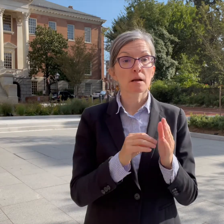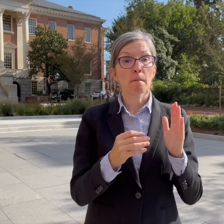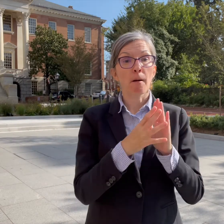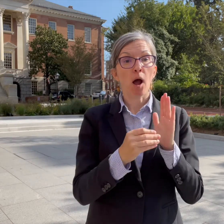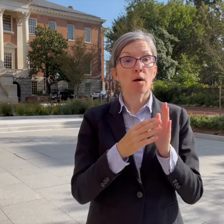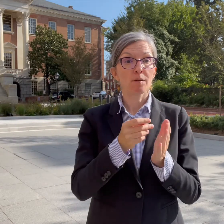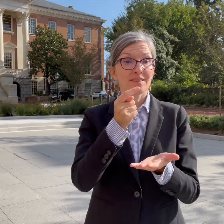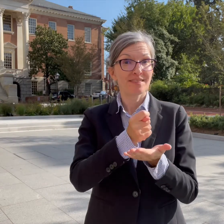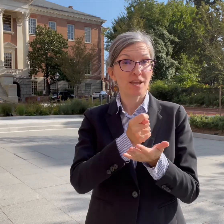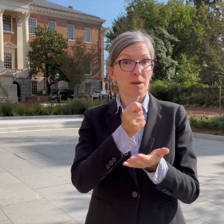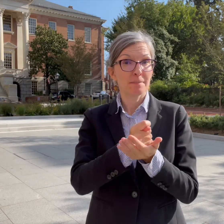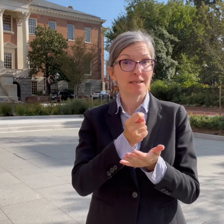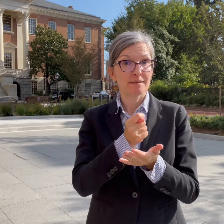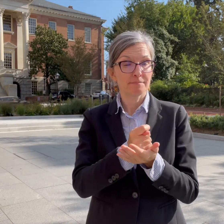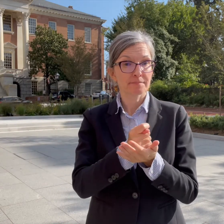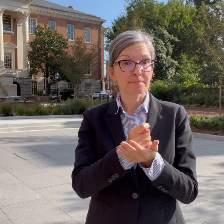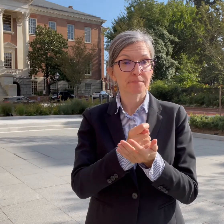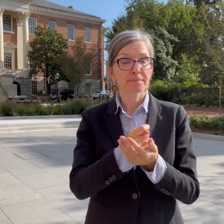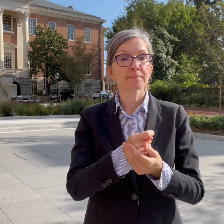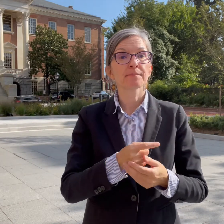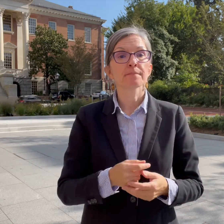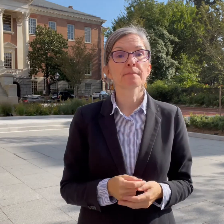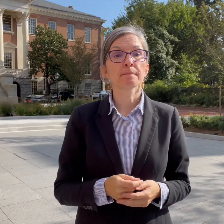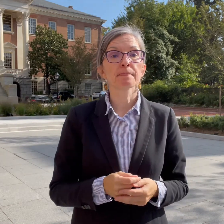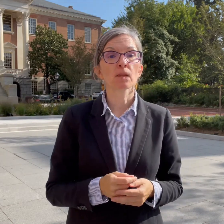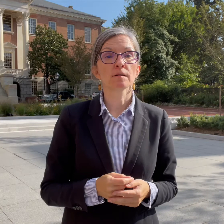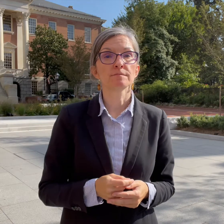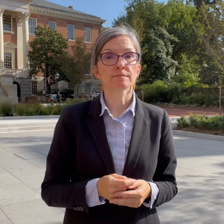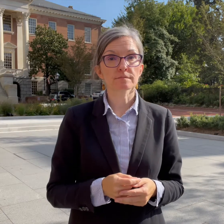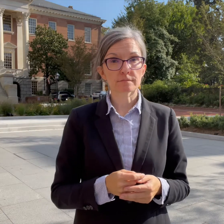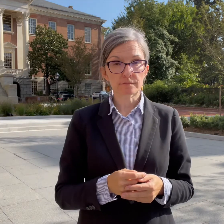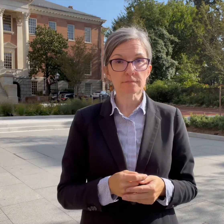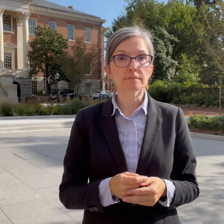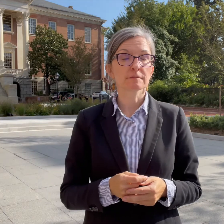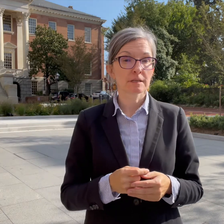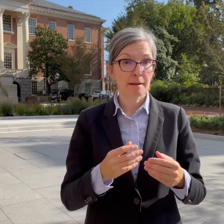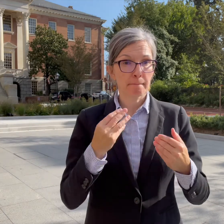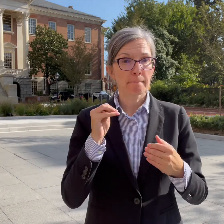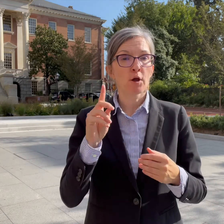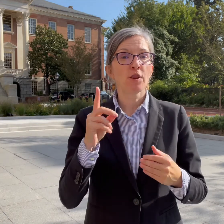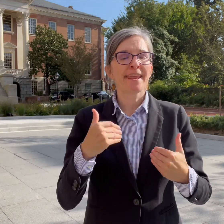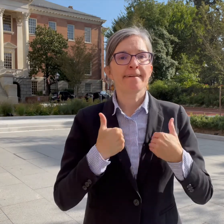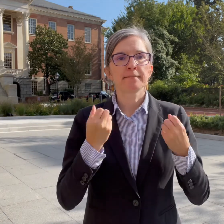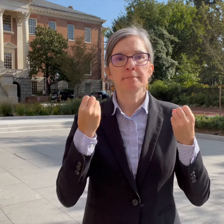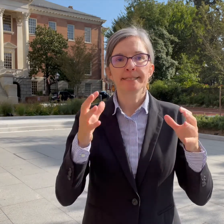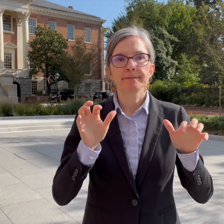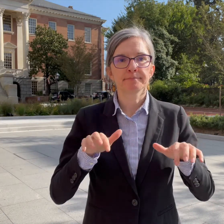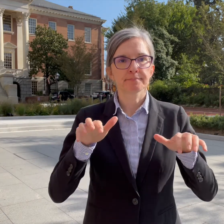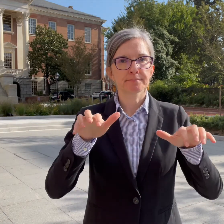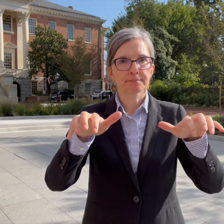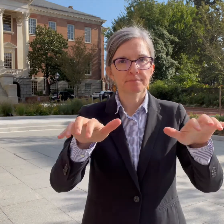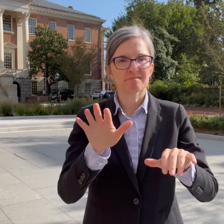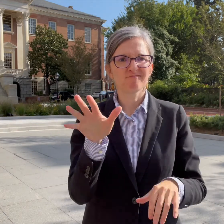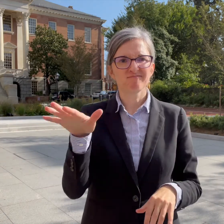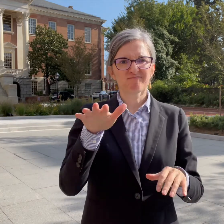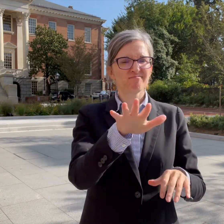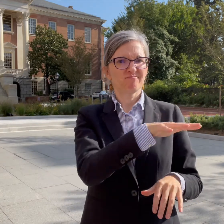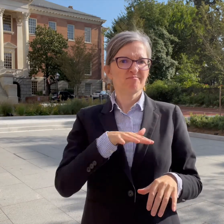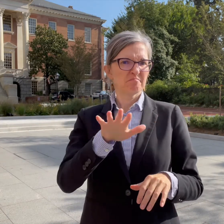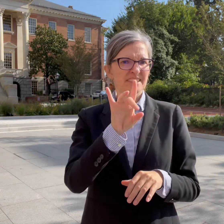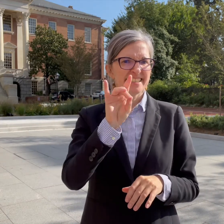For monoclonal antibody therapy, Maryland has 80 available facilities statewide